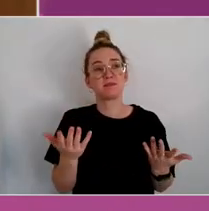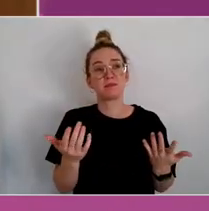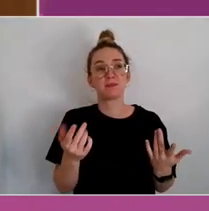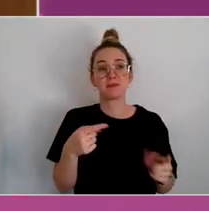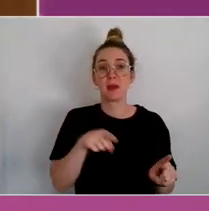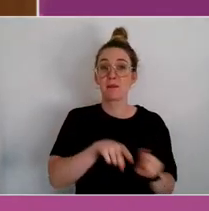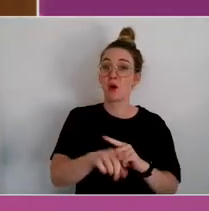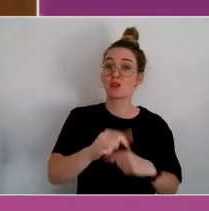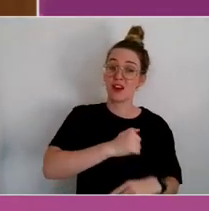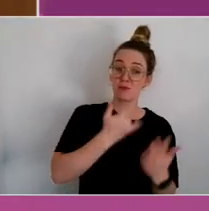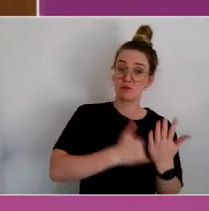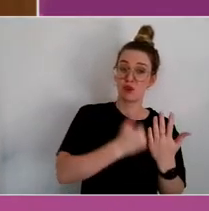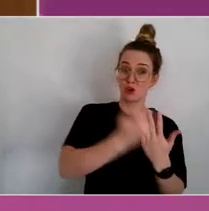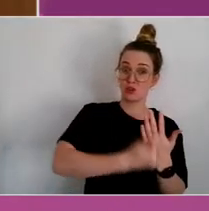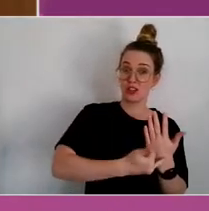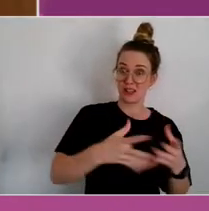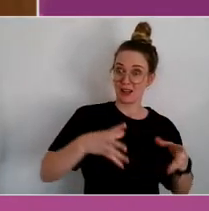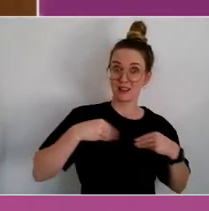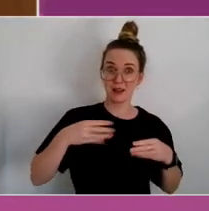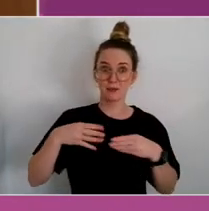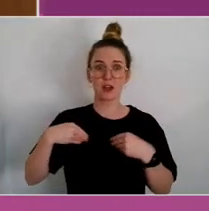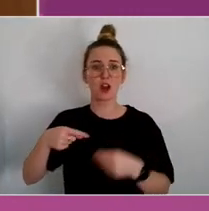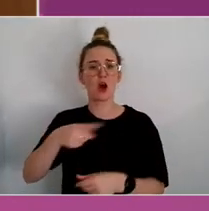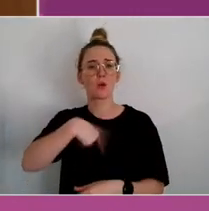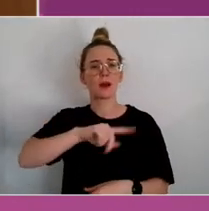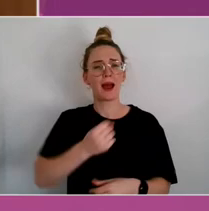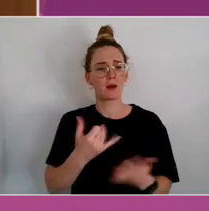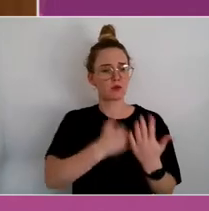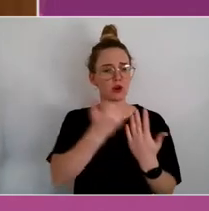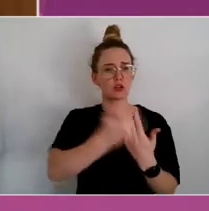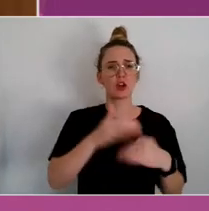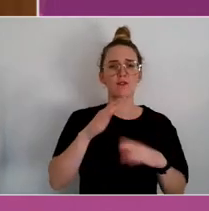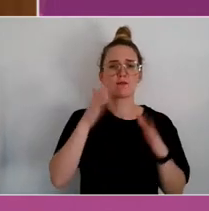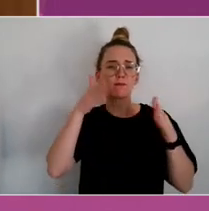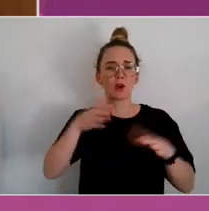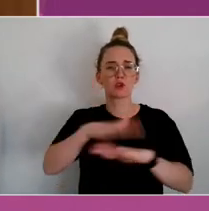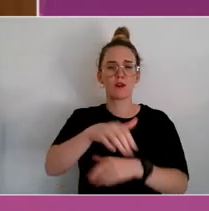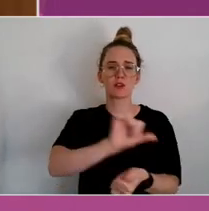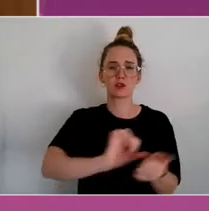We did a great project on suicide prevention, that again was with community, with ended